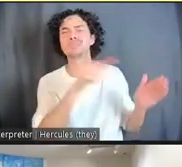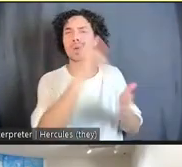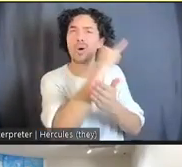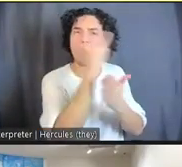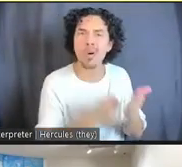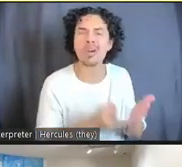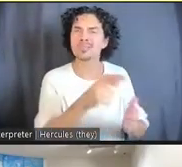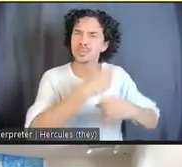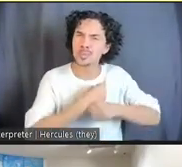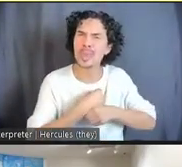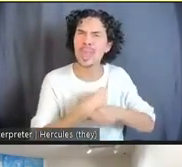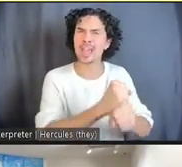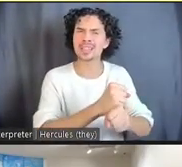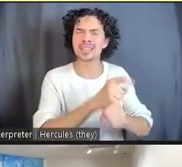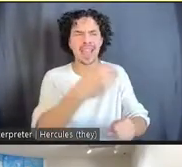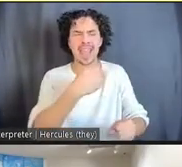its own kind of aesthetic value.